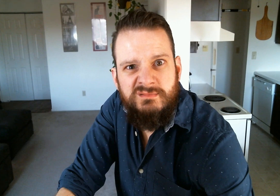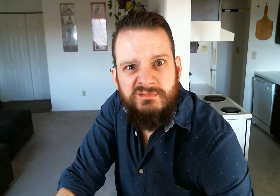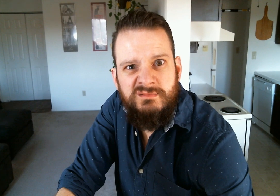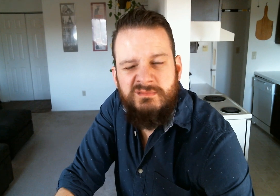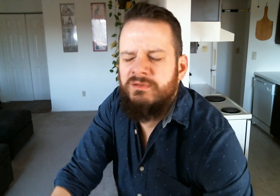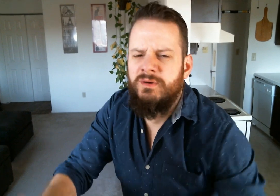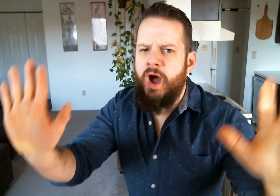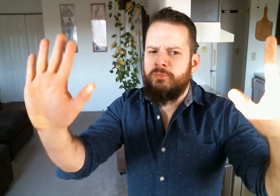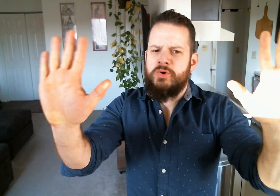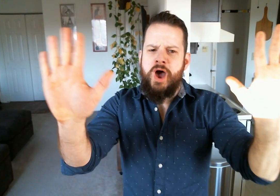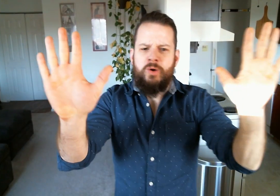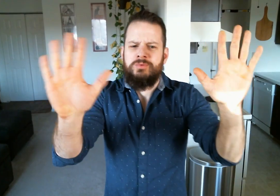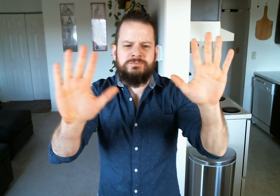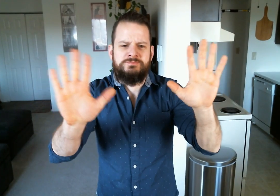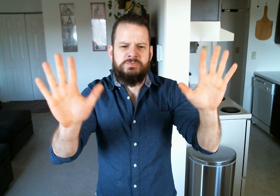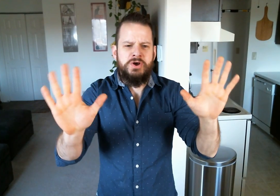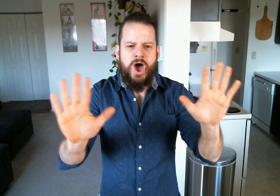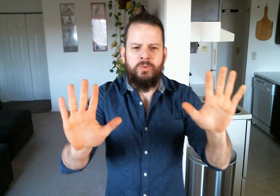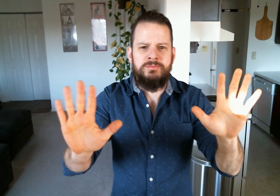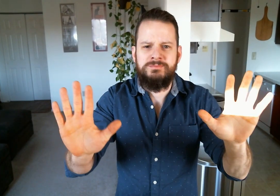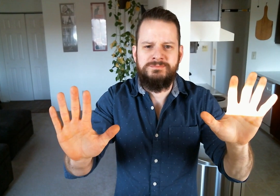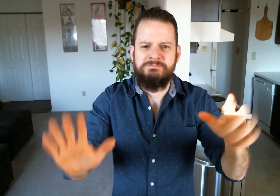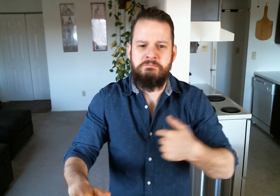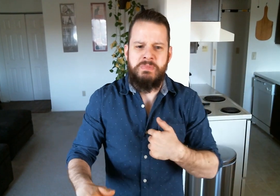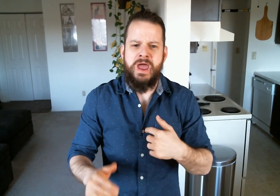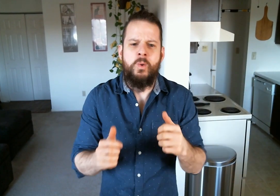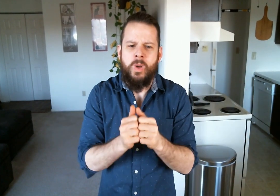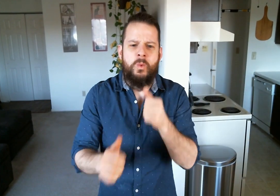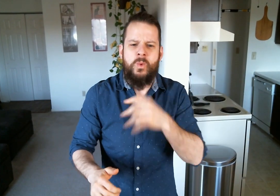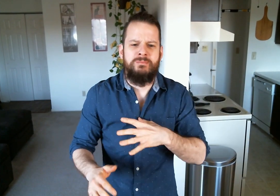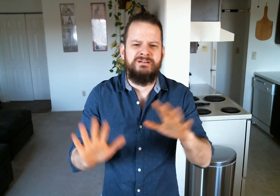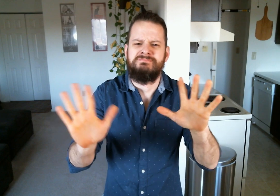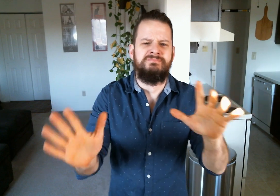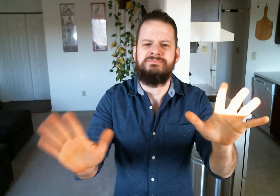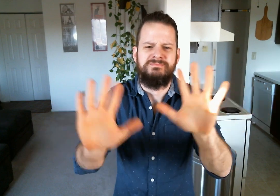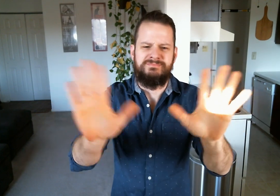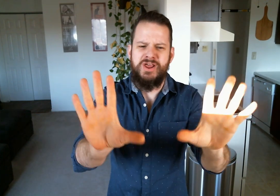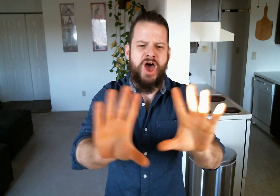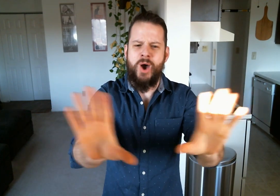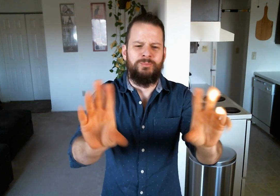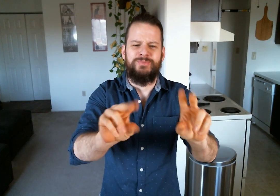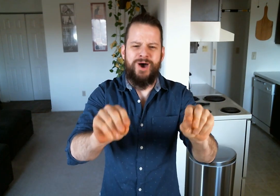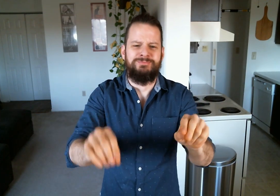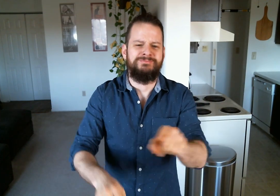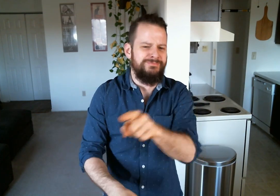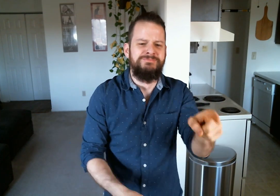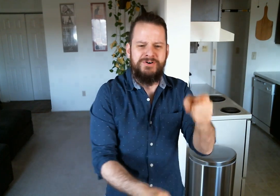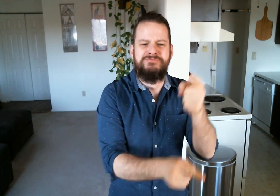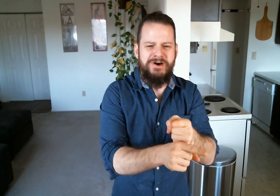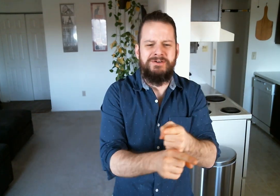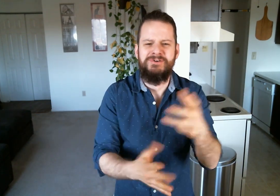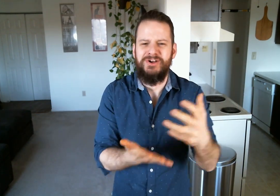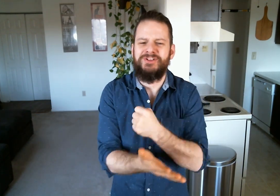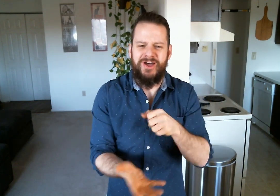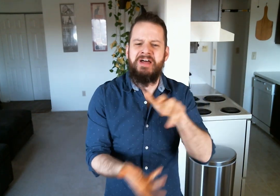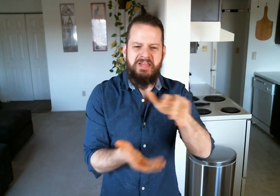Oh! No! No... Me being with a woman... No! Nope. You're right, you deserve the laugh.